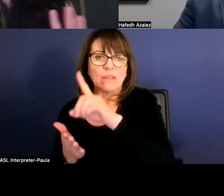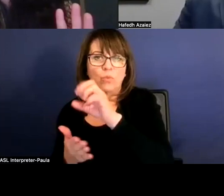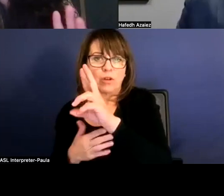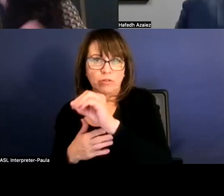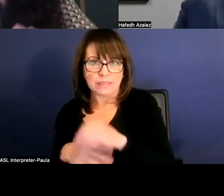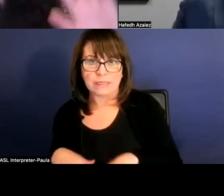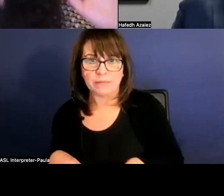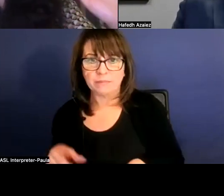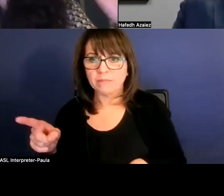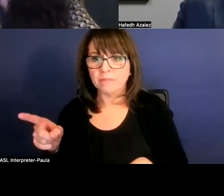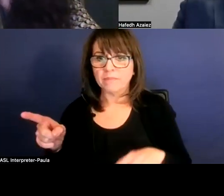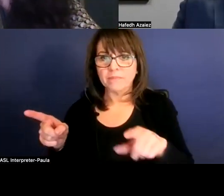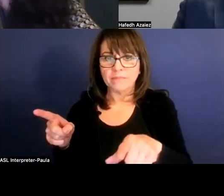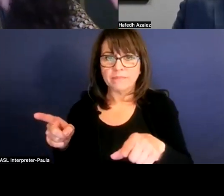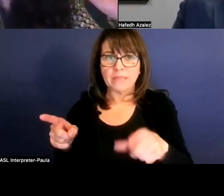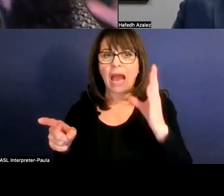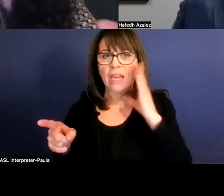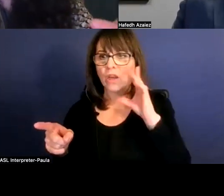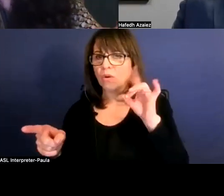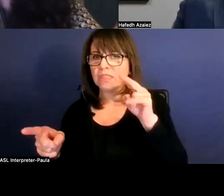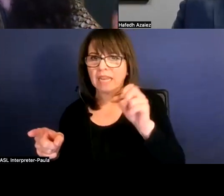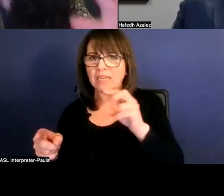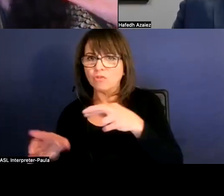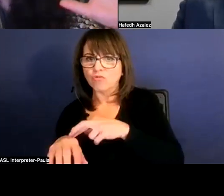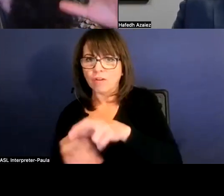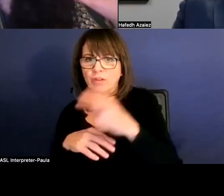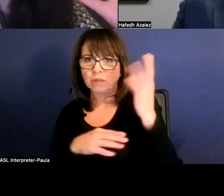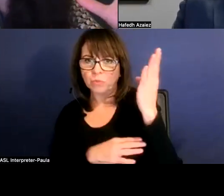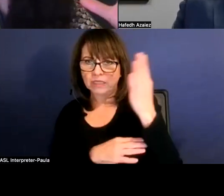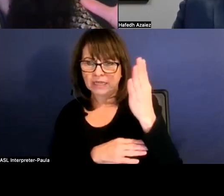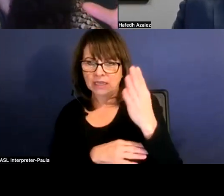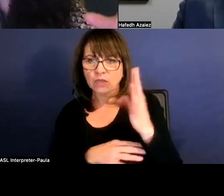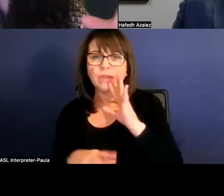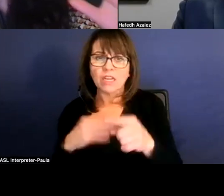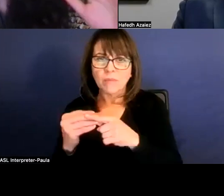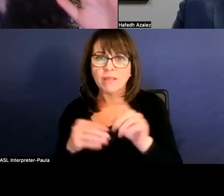So sorry. I know that Dennis referenced the presentation, so I know that we talked about the video being posted on the website,